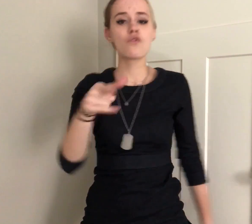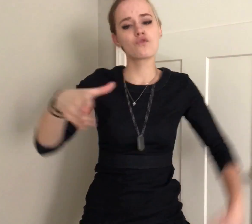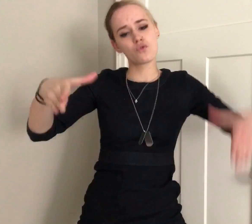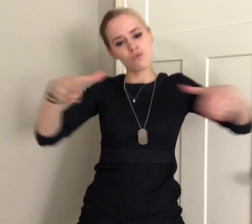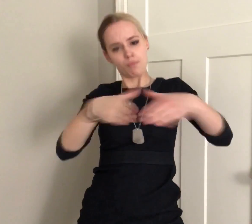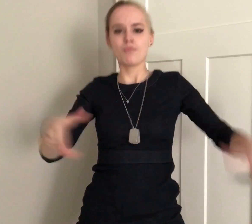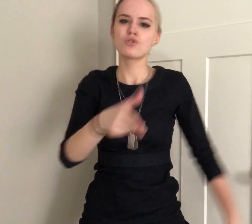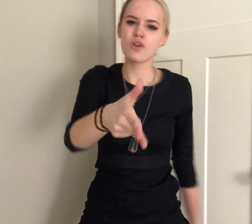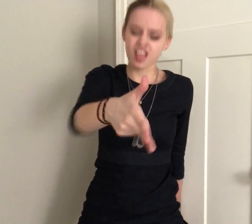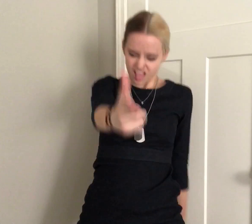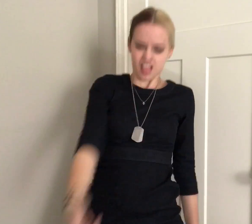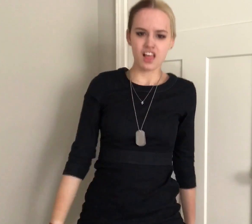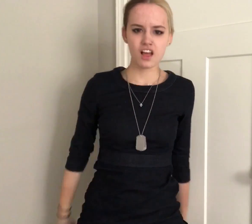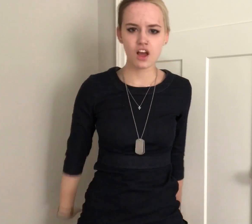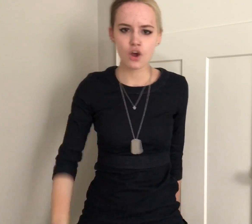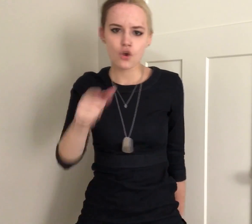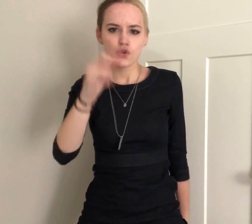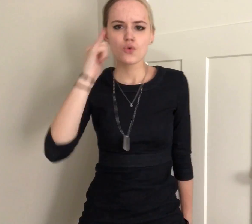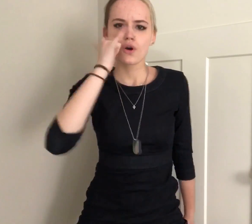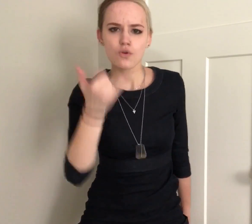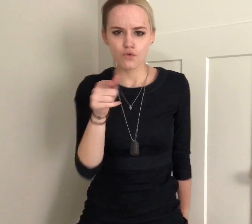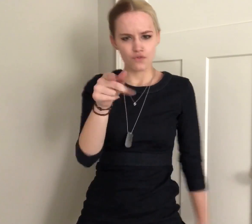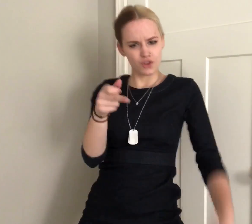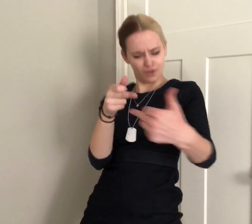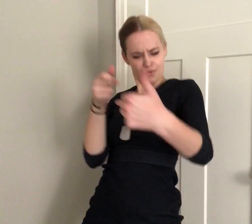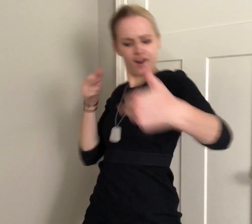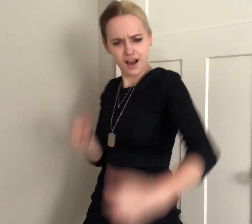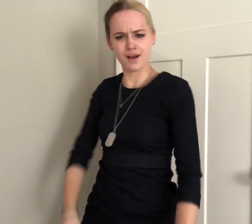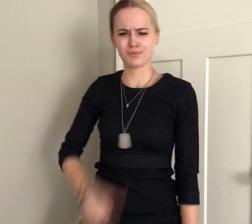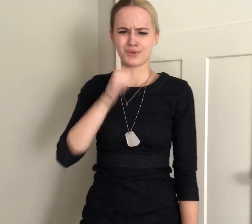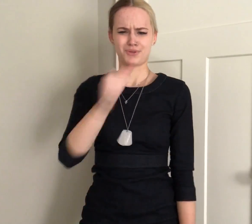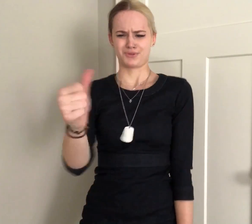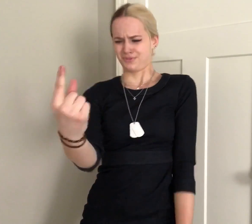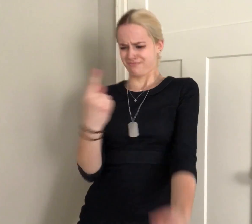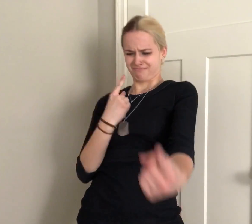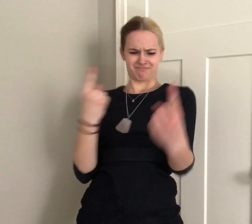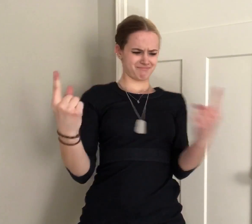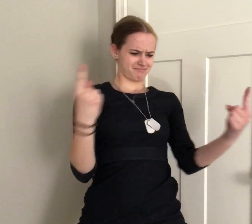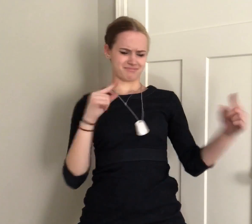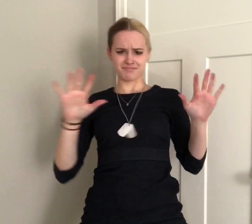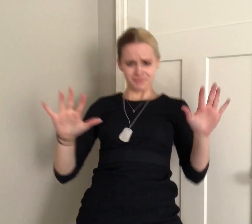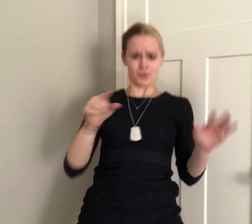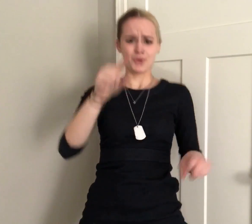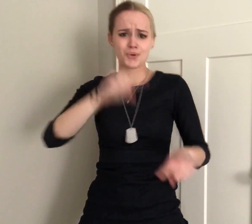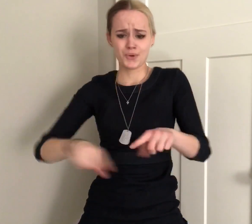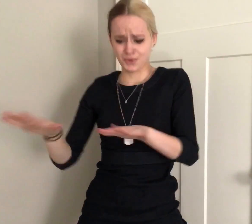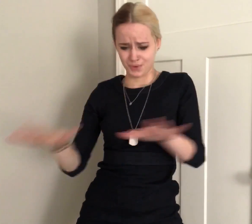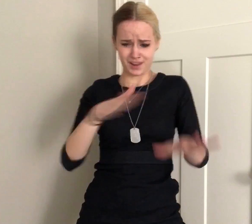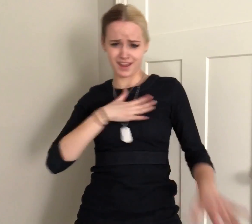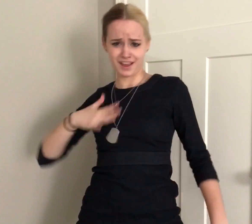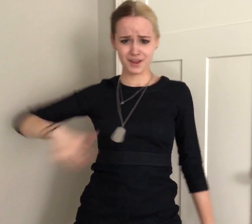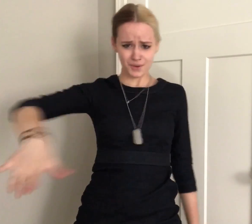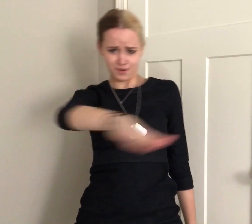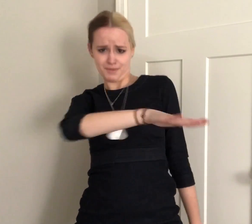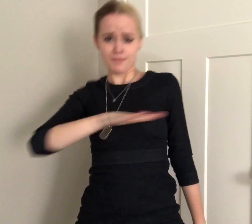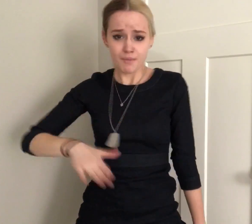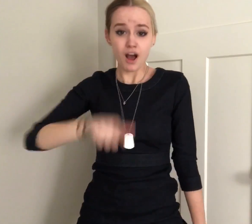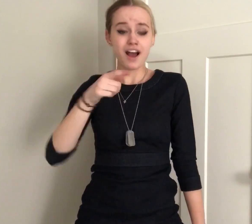If you a pussy you get popped You a goofy, you a opp Don't you come around my way You can't hang around my block